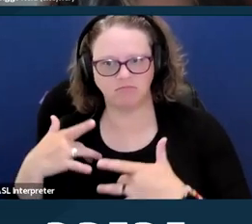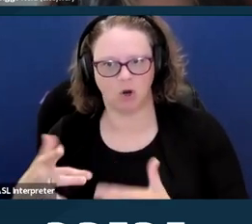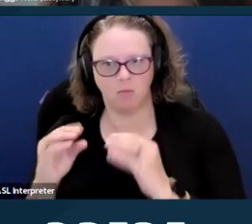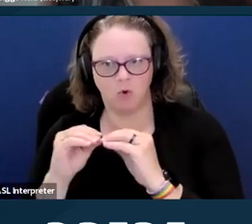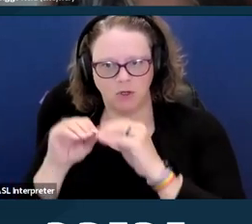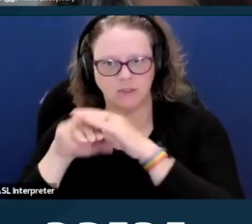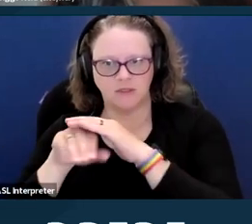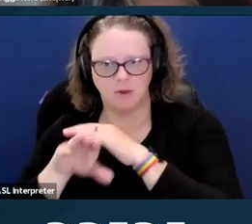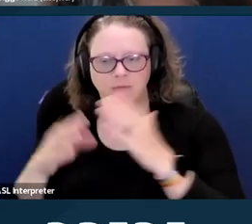Next slide.